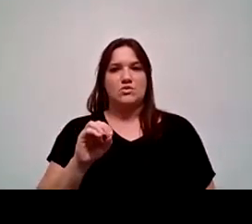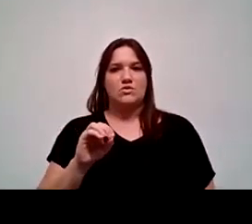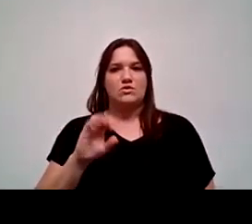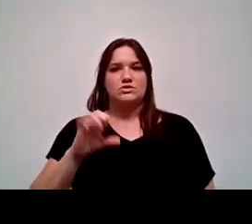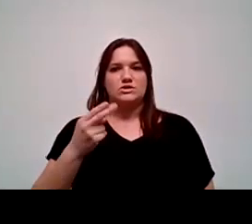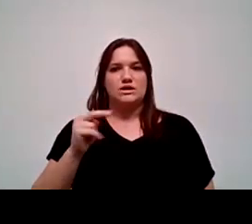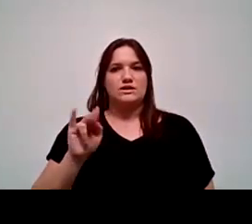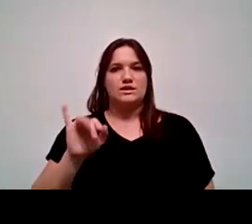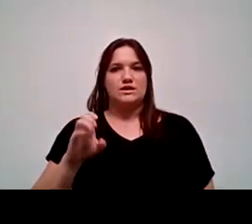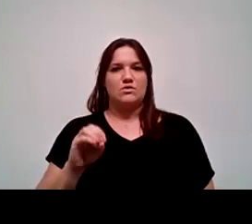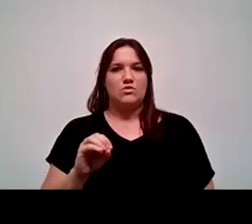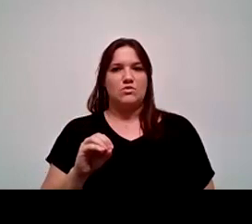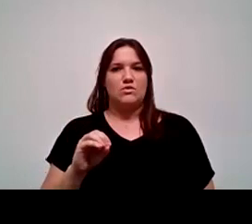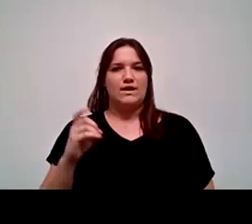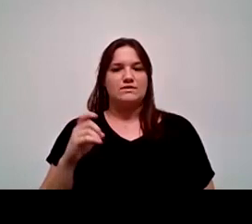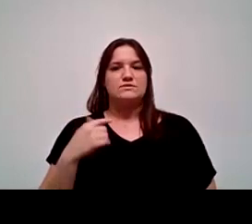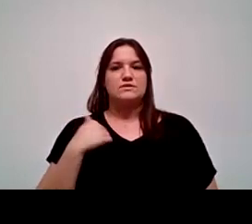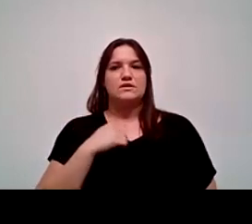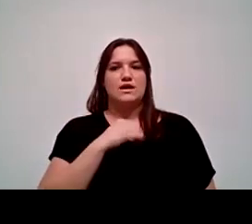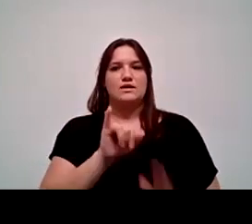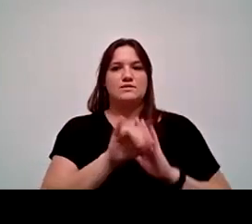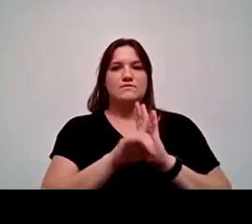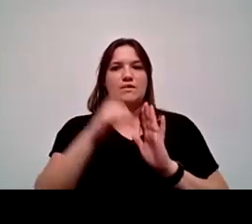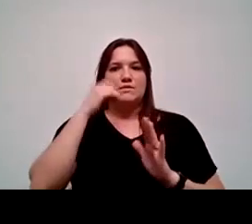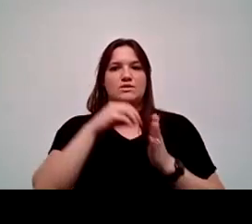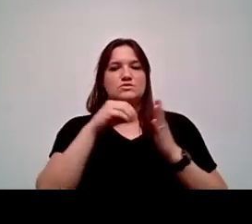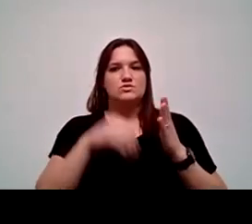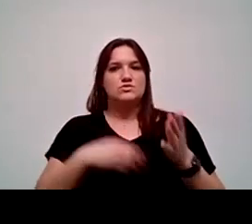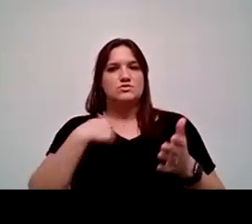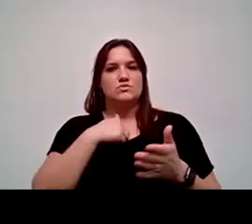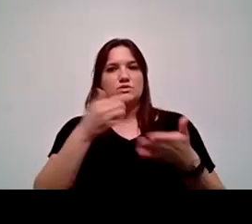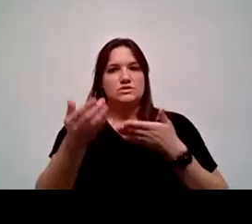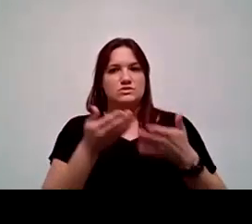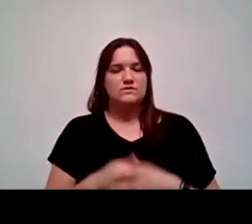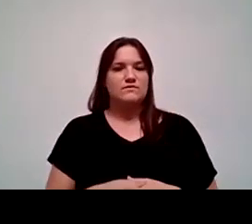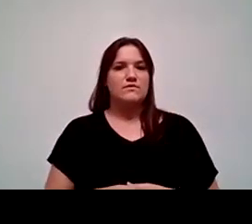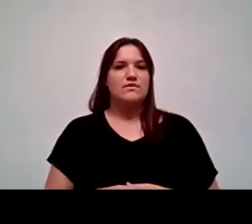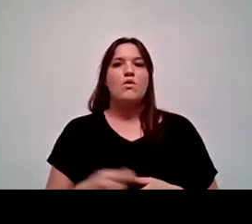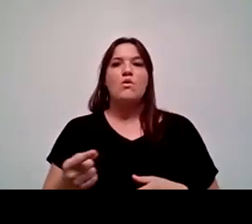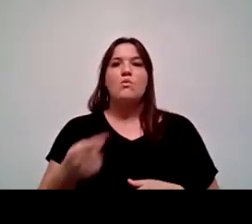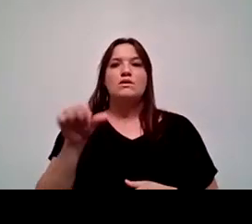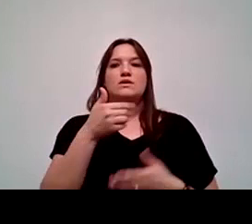a Latinx identified faculty member because of the students that we serve. One of the other things that